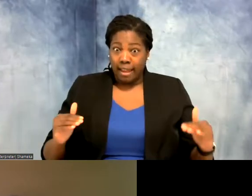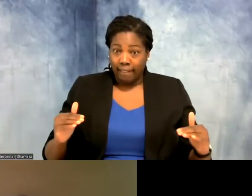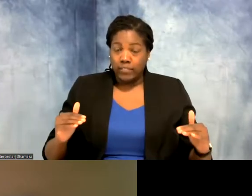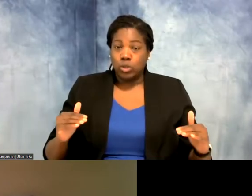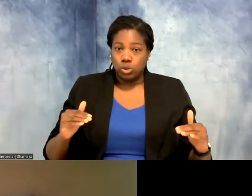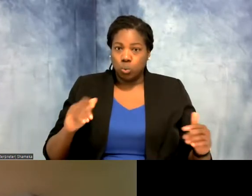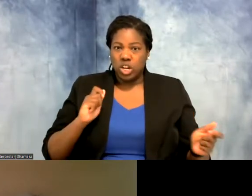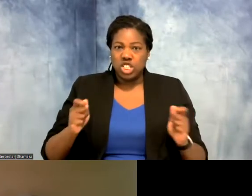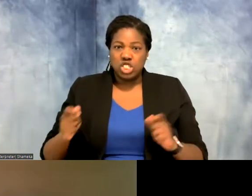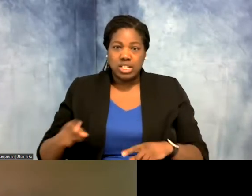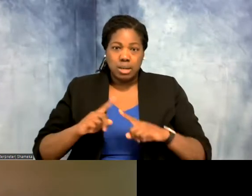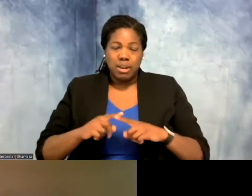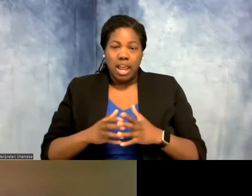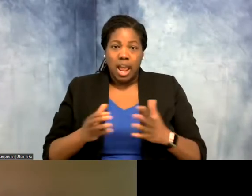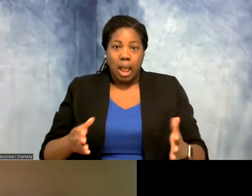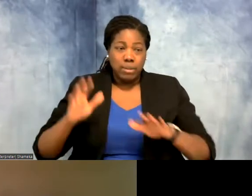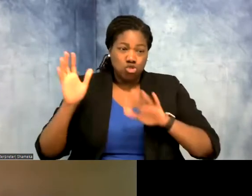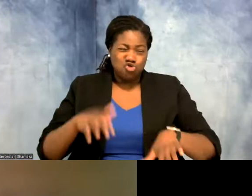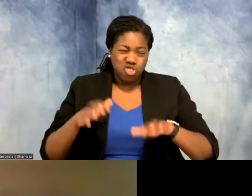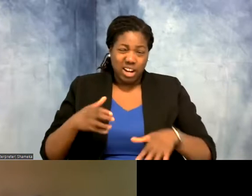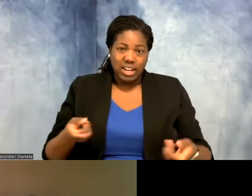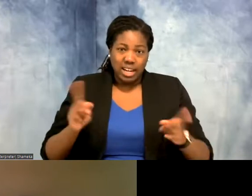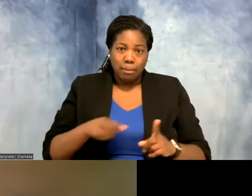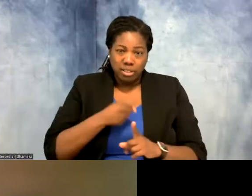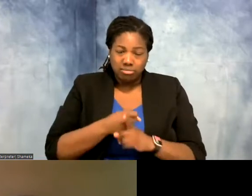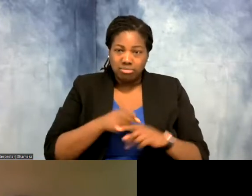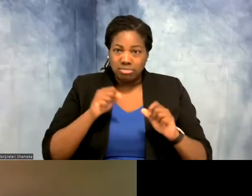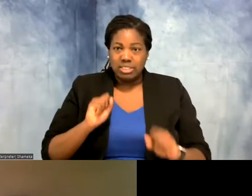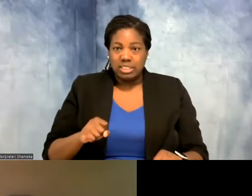changes depending on how much rain is there, and that might affect whether the shorebird stays for